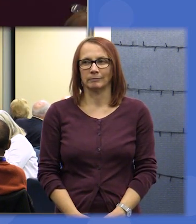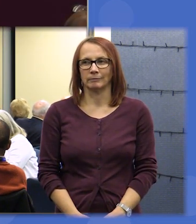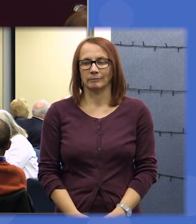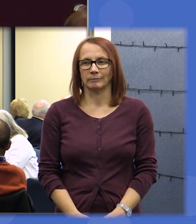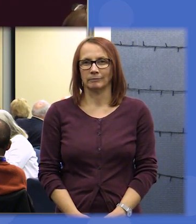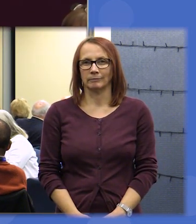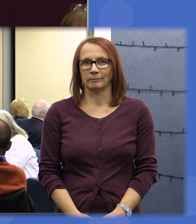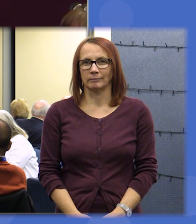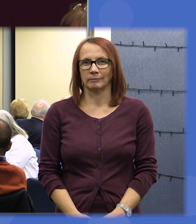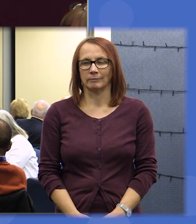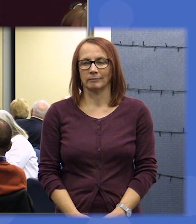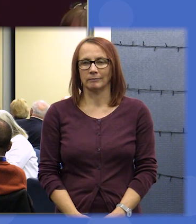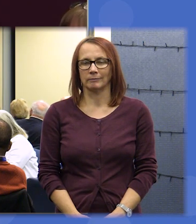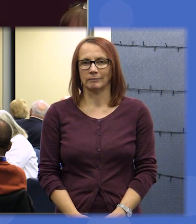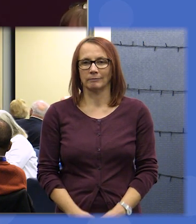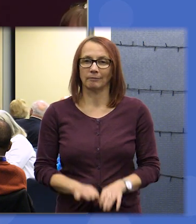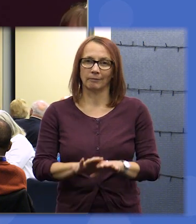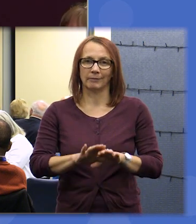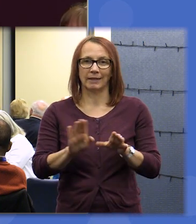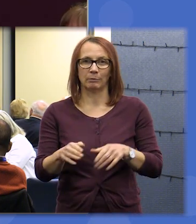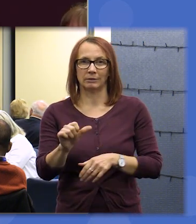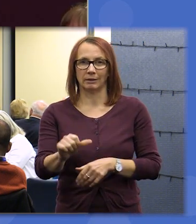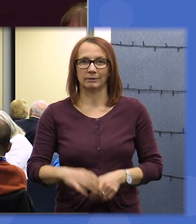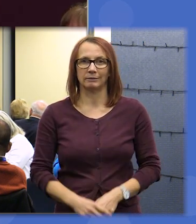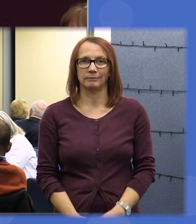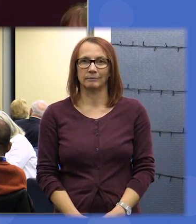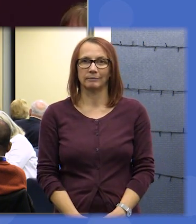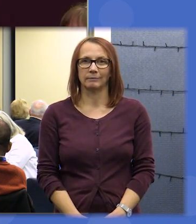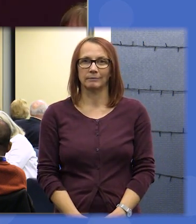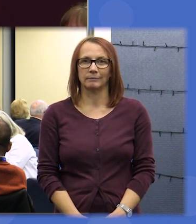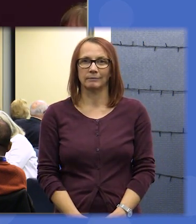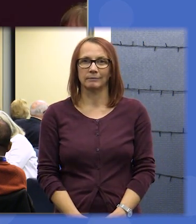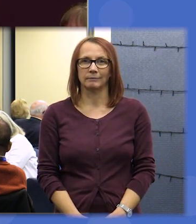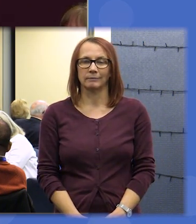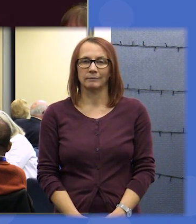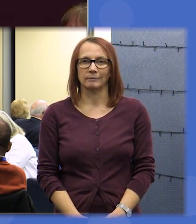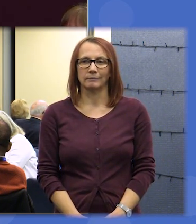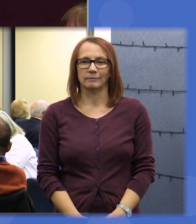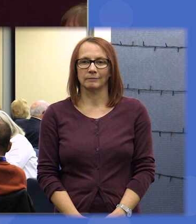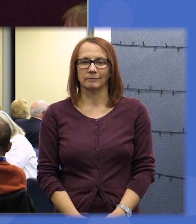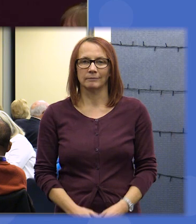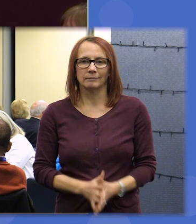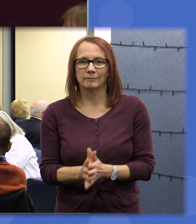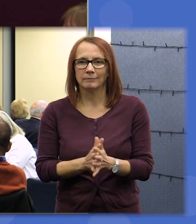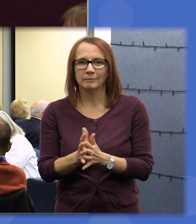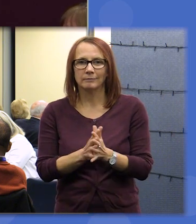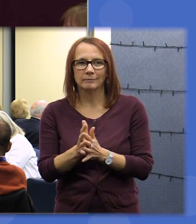Table six you get a bit more suspense as we move across the room now because it